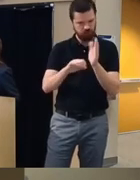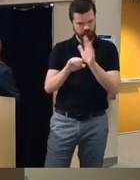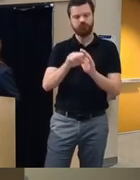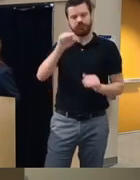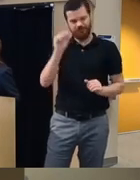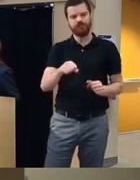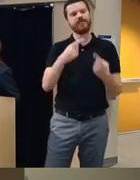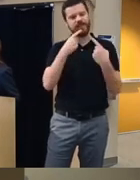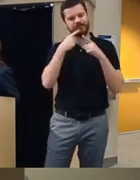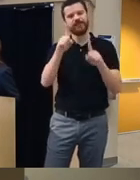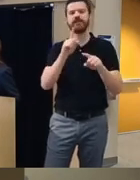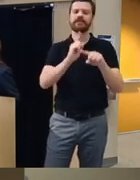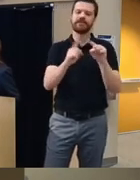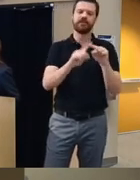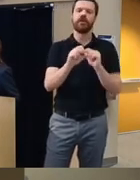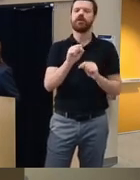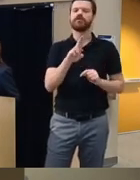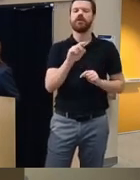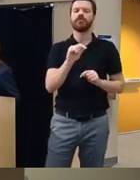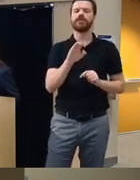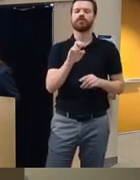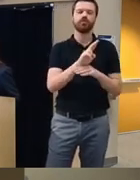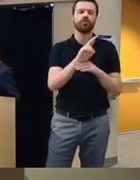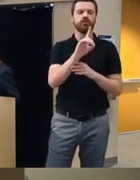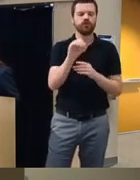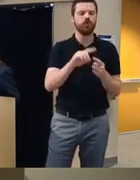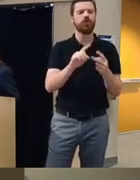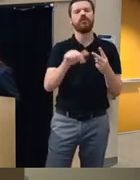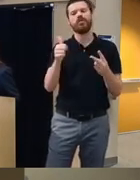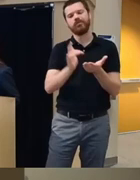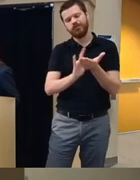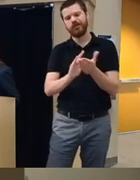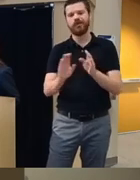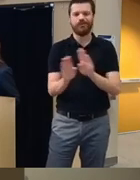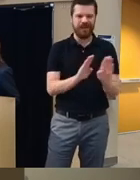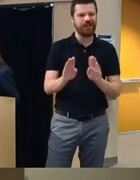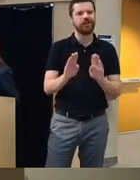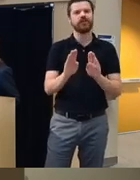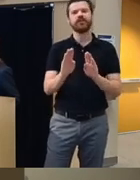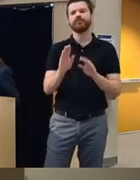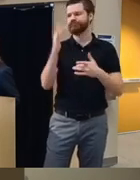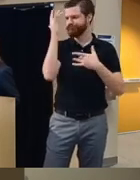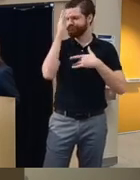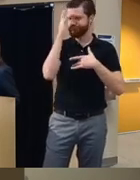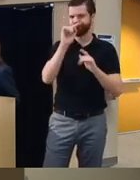numerous psychiatric substance use disorders other medical and behavioral related um symptomatology